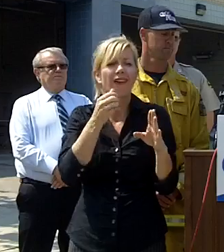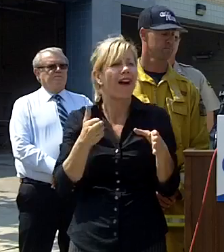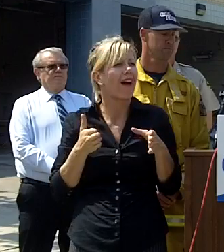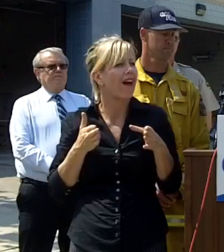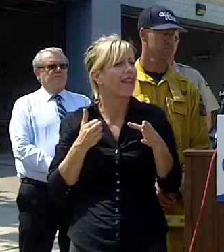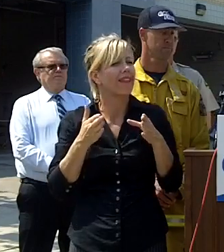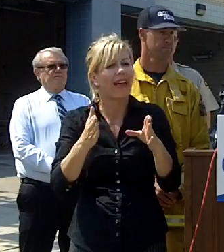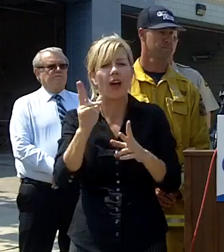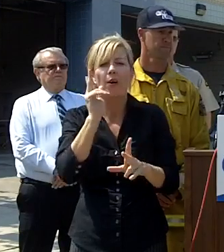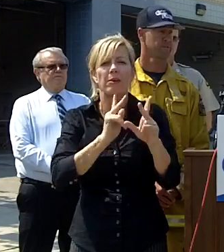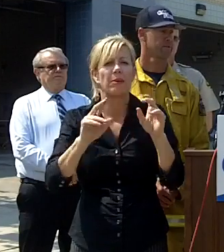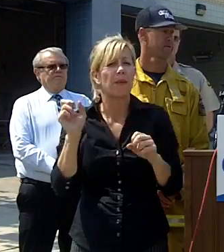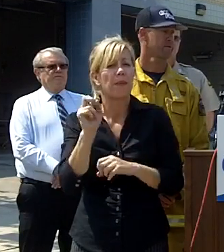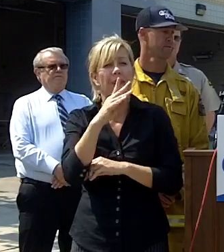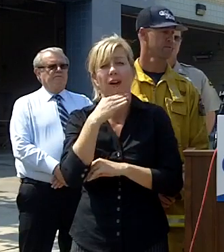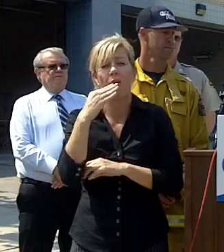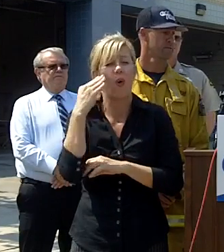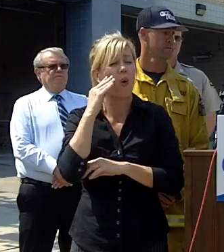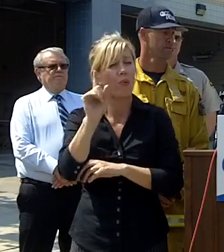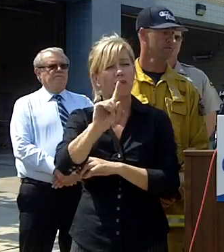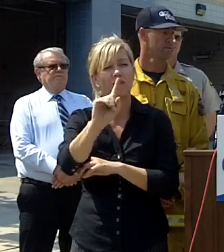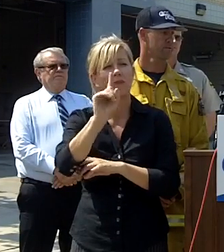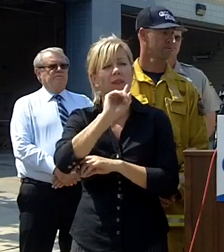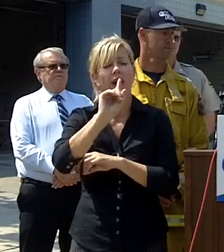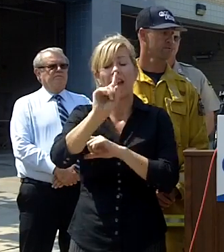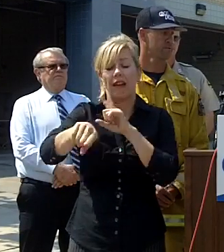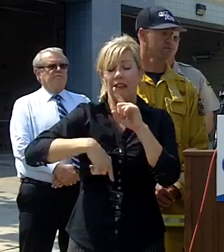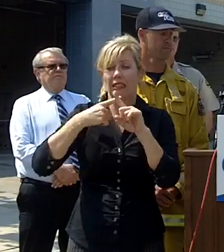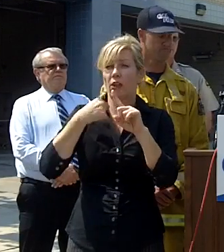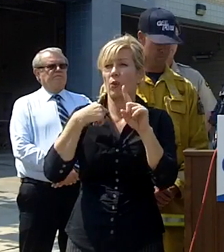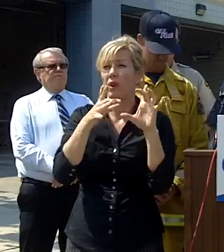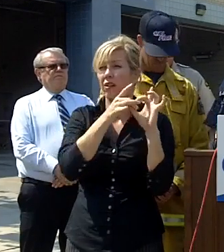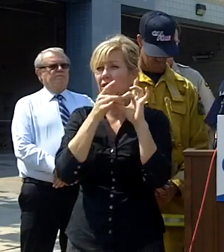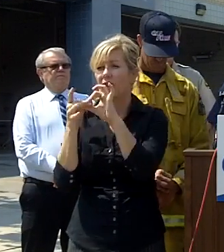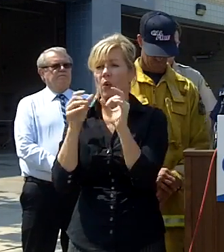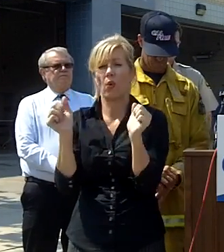into the evacuation area without coordinating thoroughly with the incident command post ad of